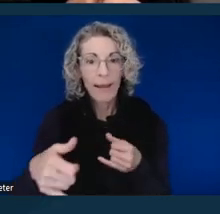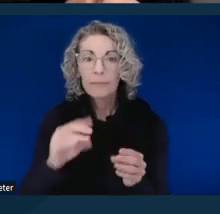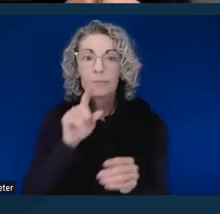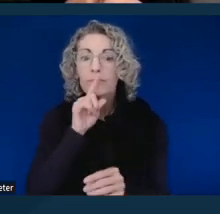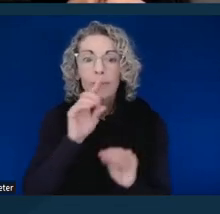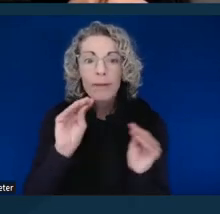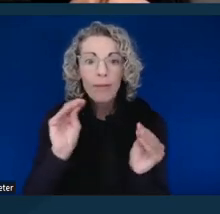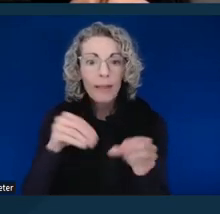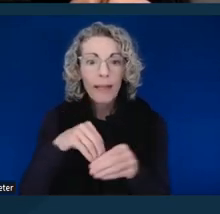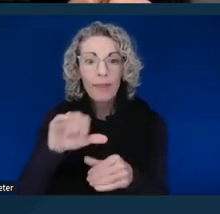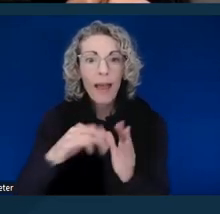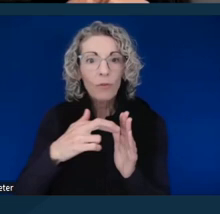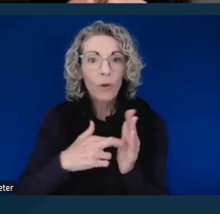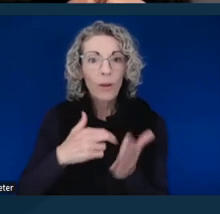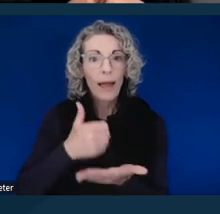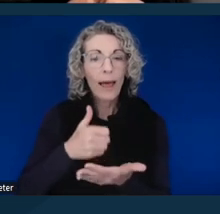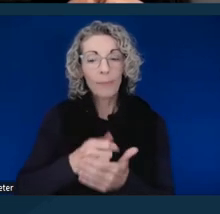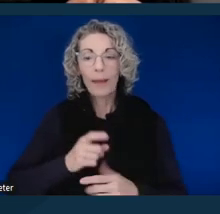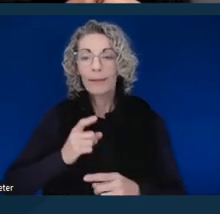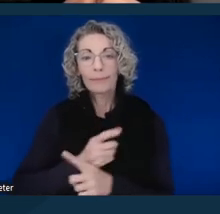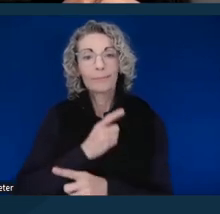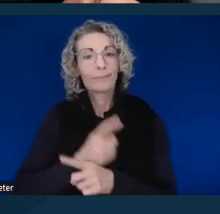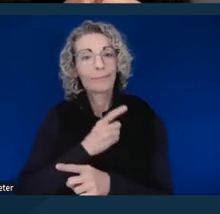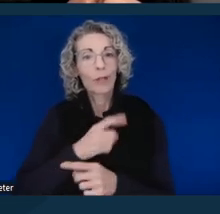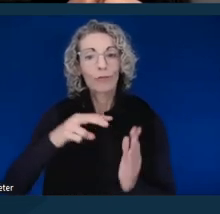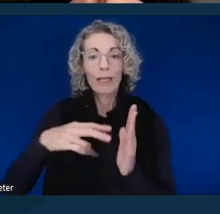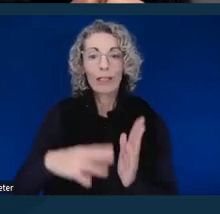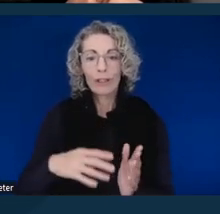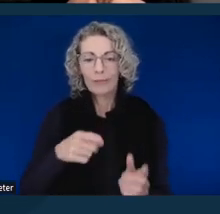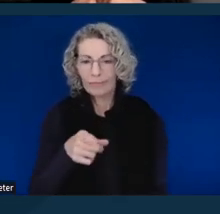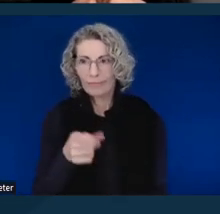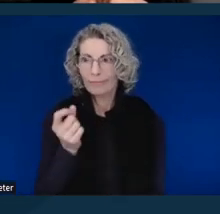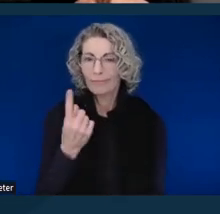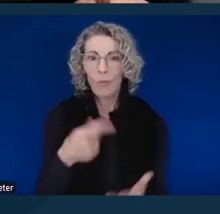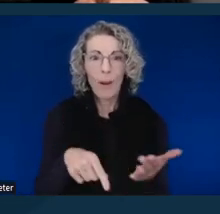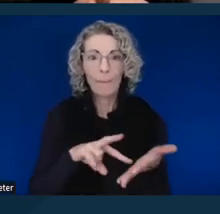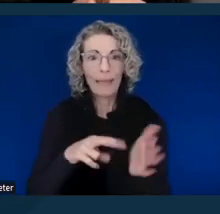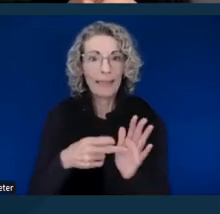your average reader understand what this means. Next slide, please.